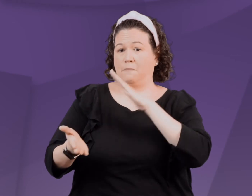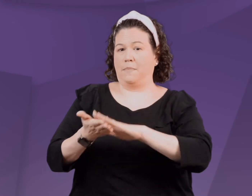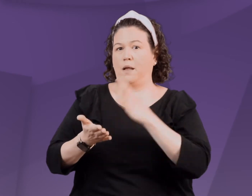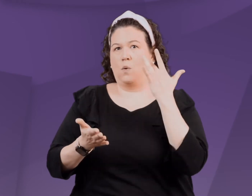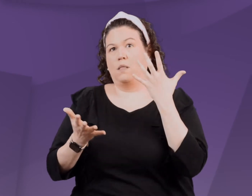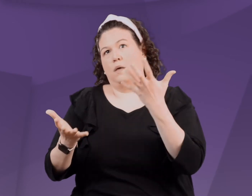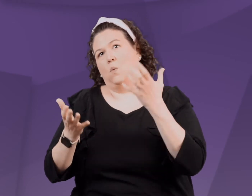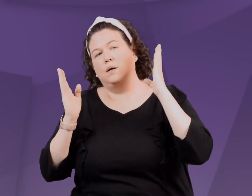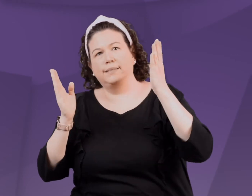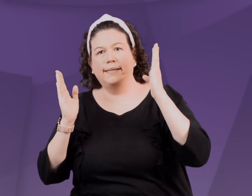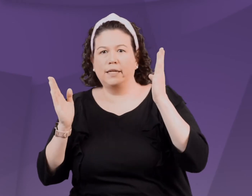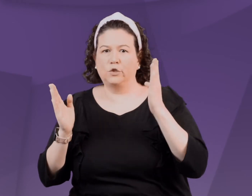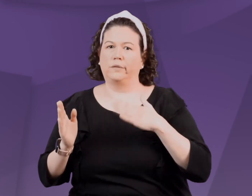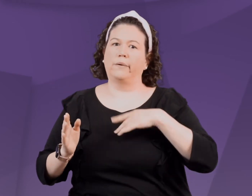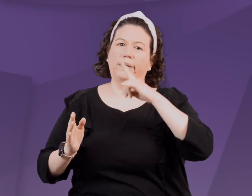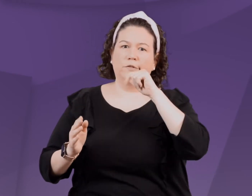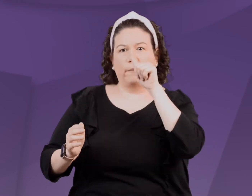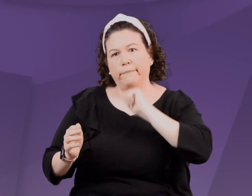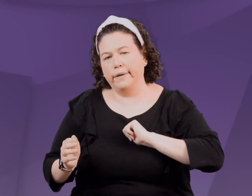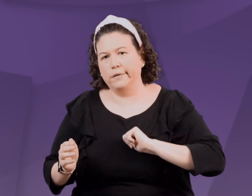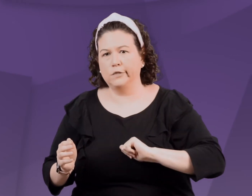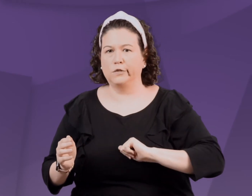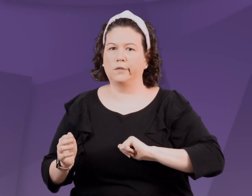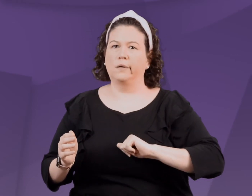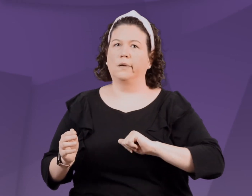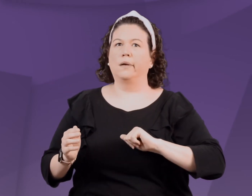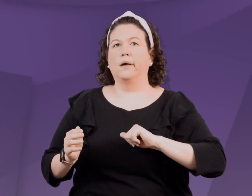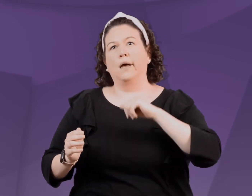We believe that our children are acting out because they want attention,